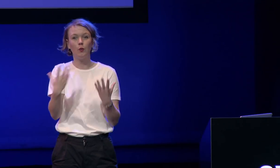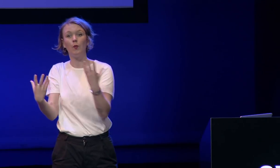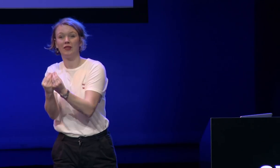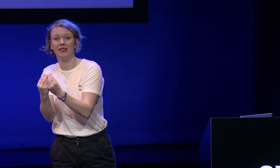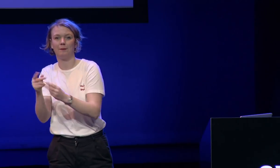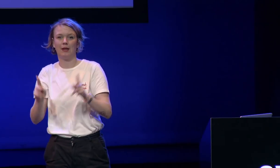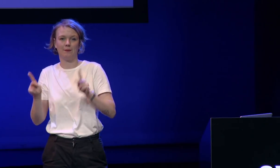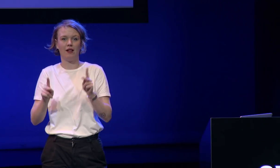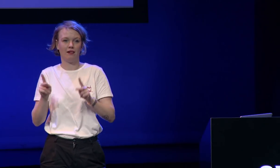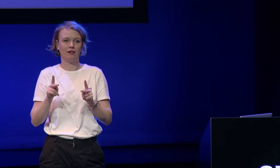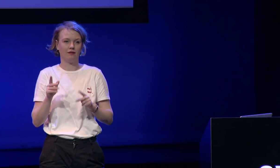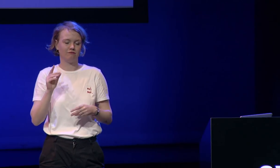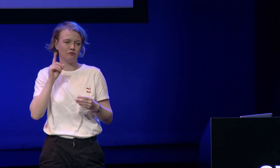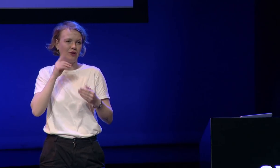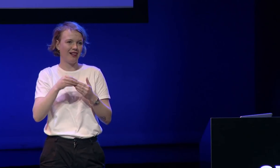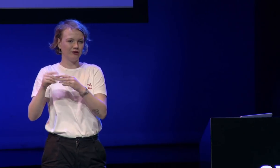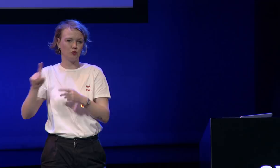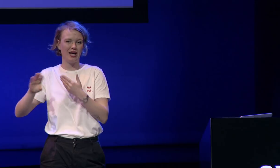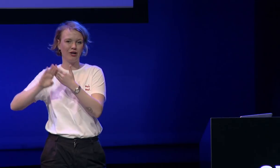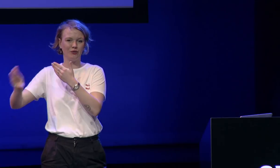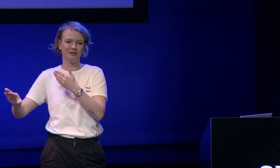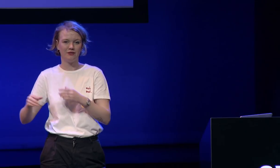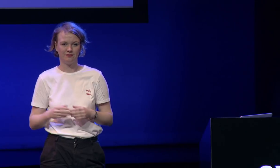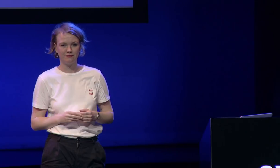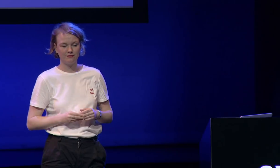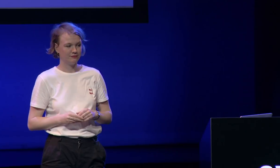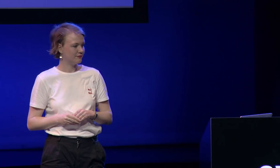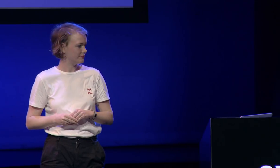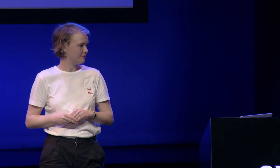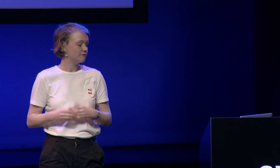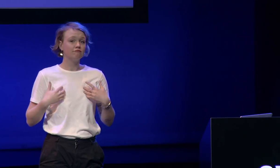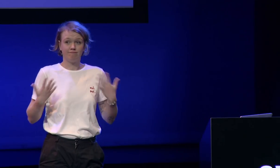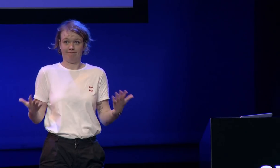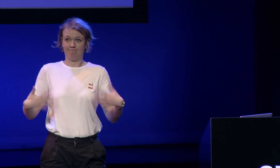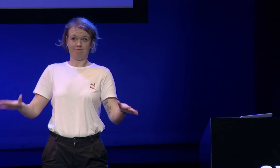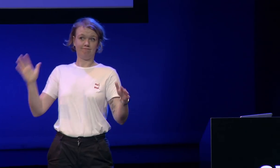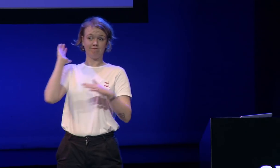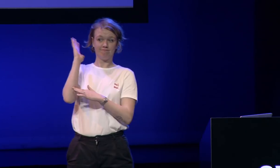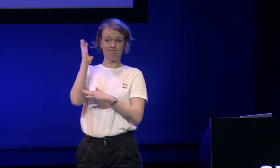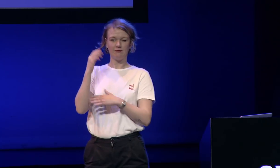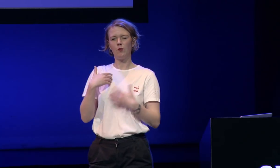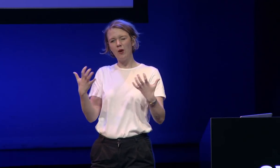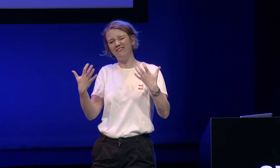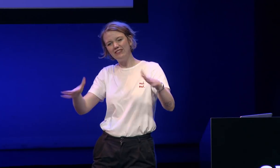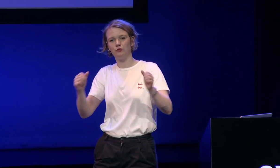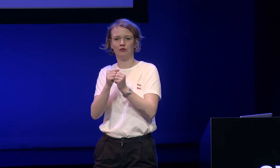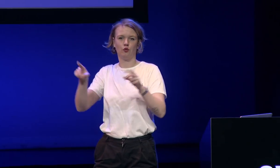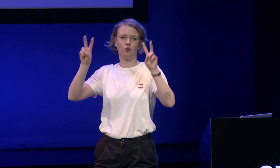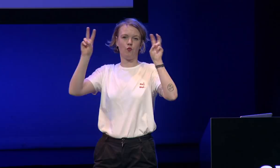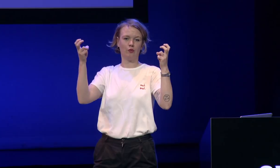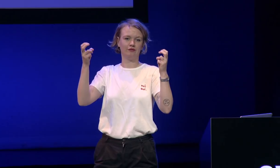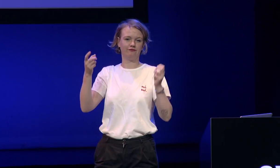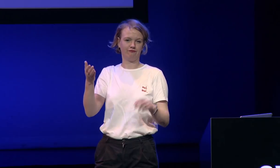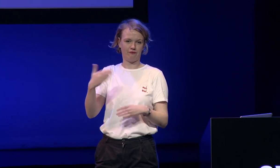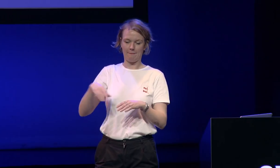people and not with people then you will then that will cause exclusion and I